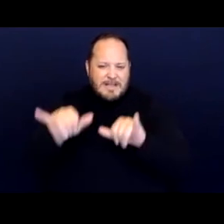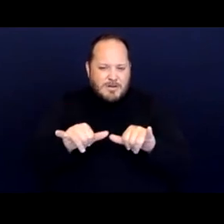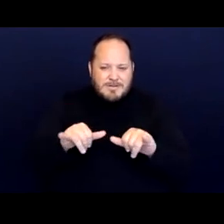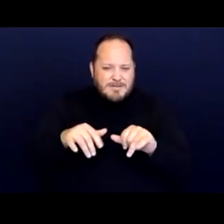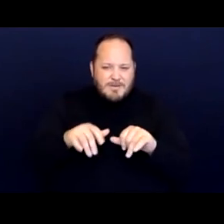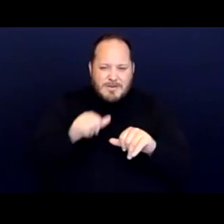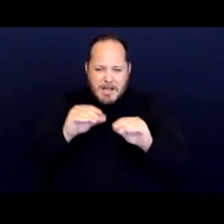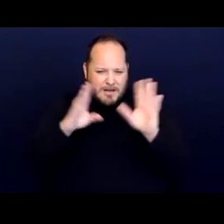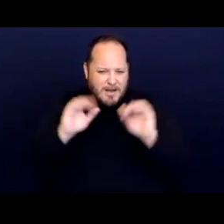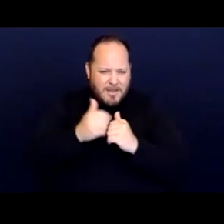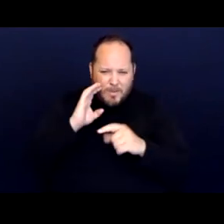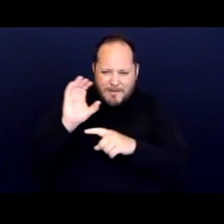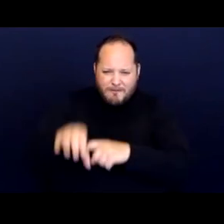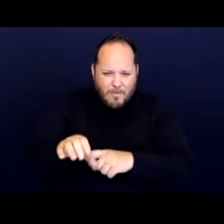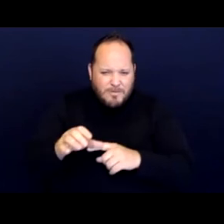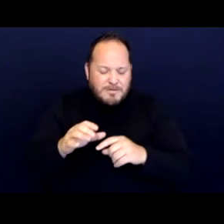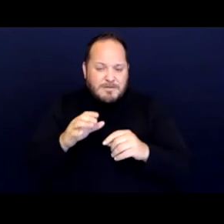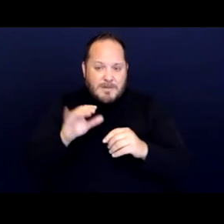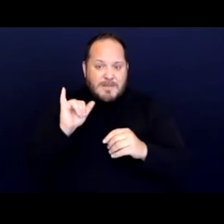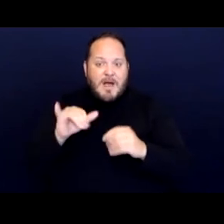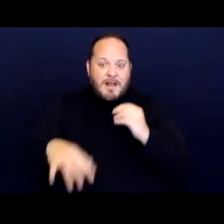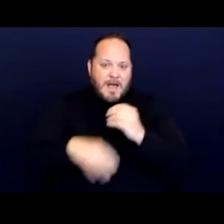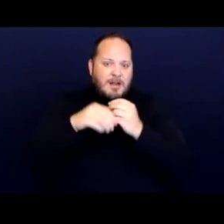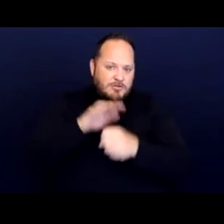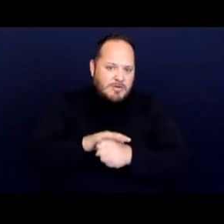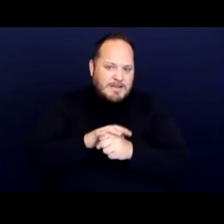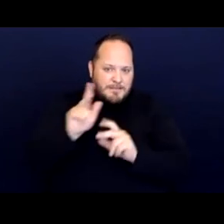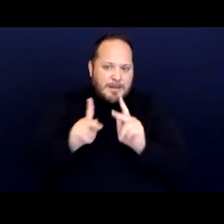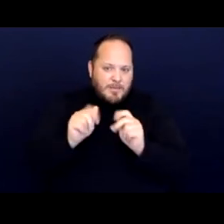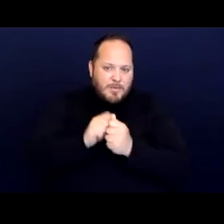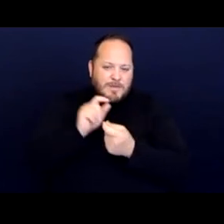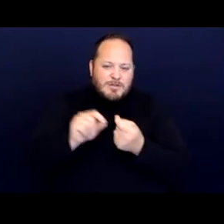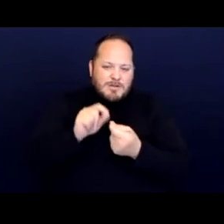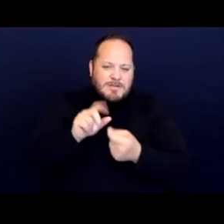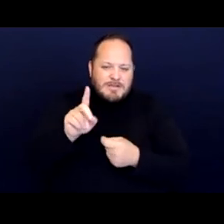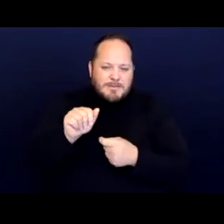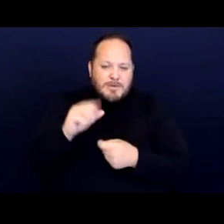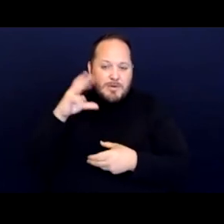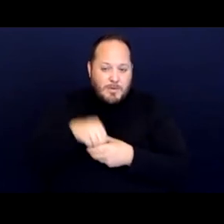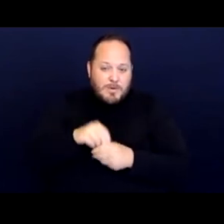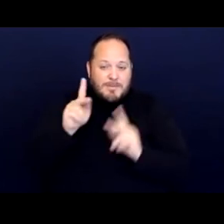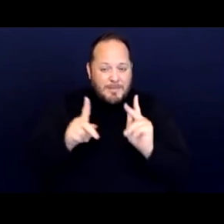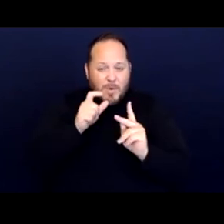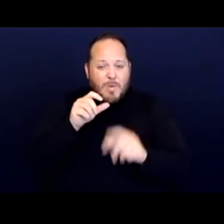And that in itself added stress for people with certain disabilities including people who were affected with PTSD